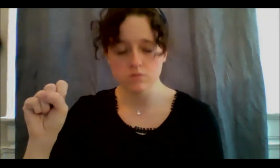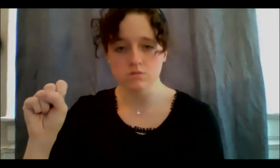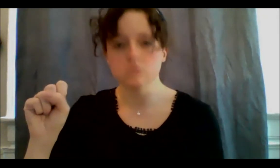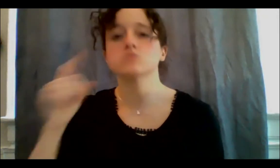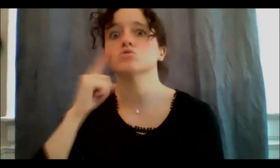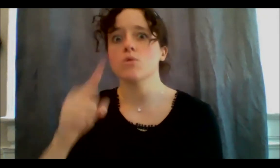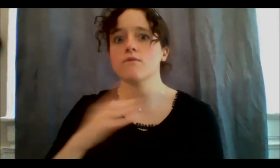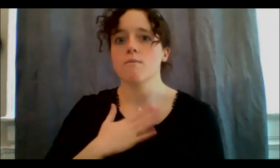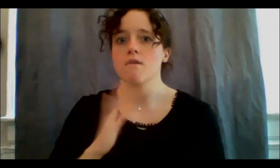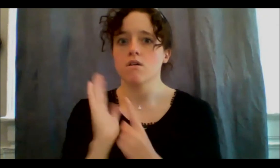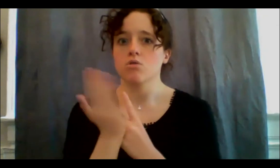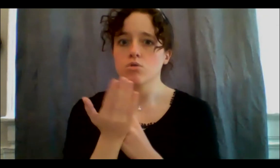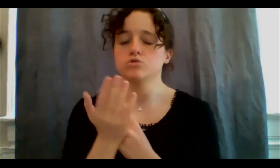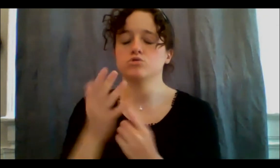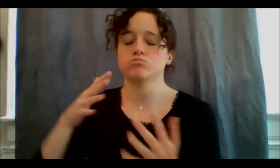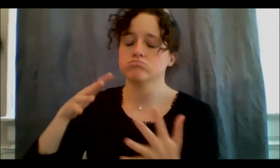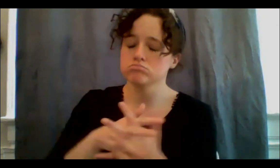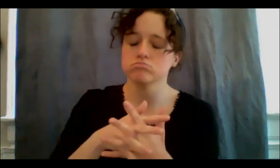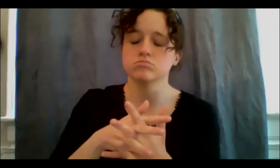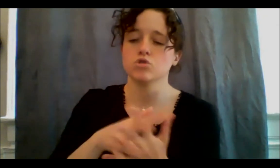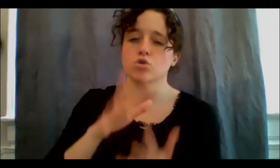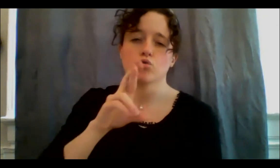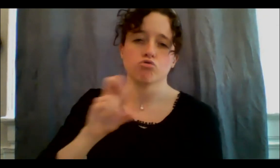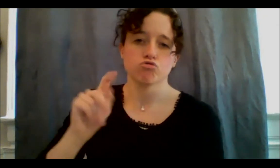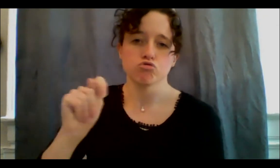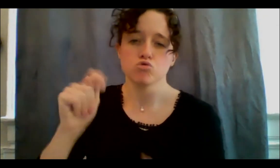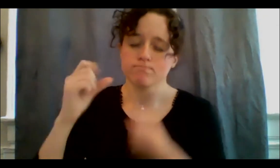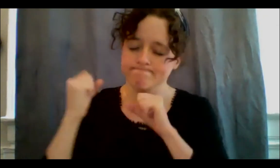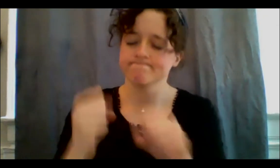nations, we find out what our roots are and this is an incredible act